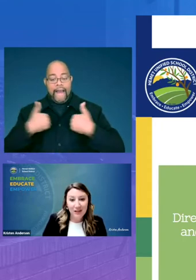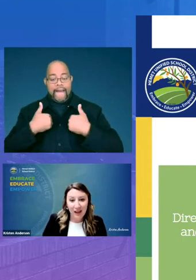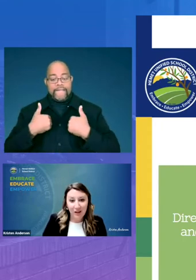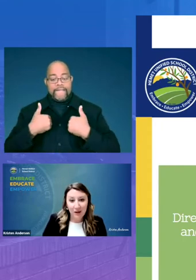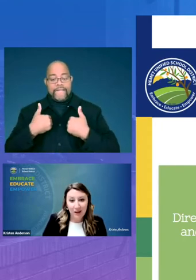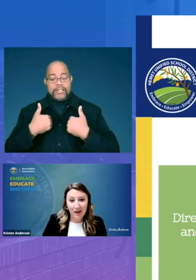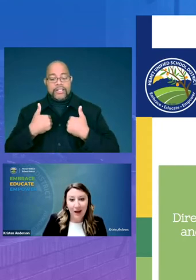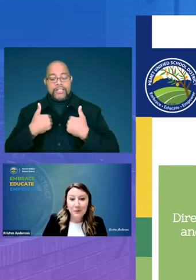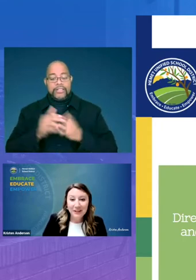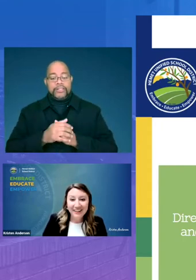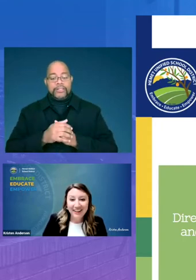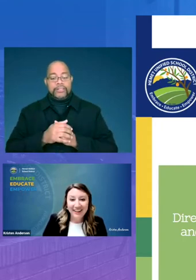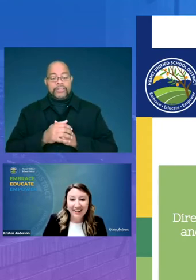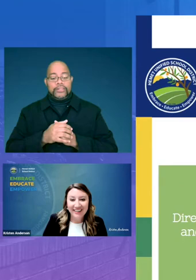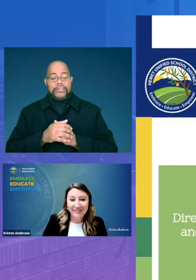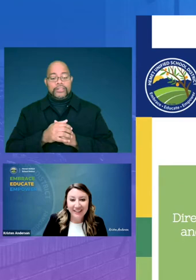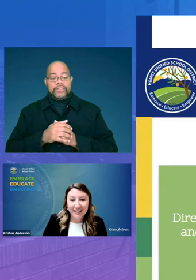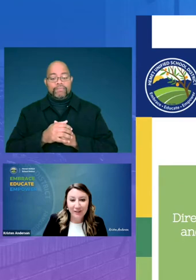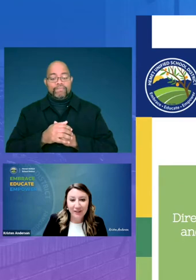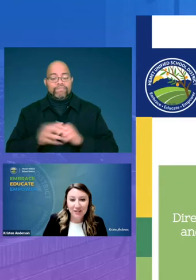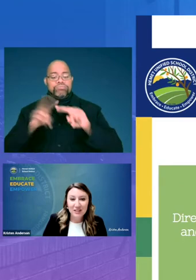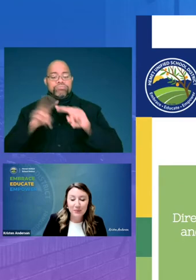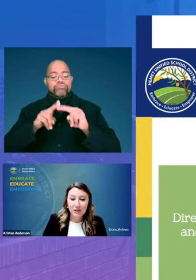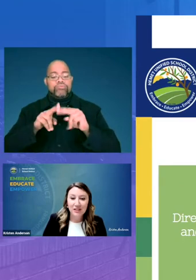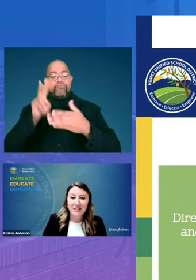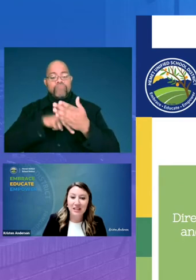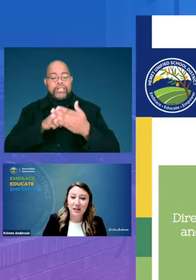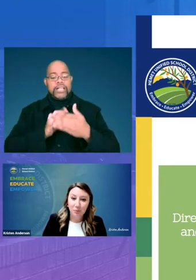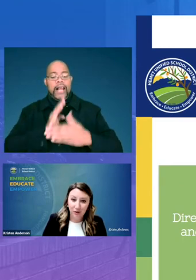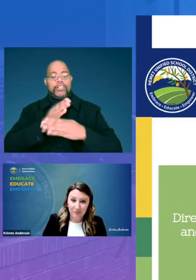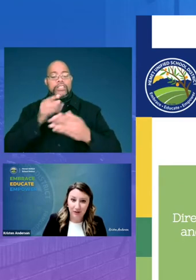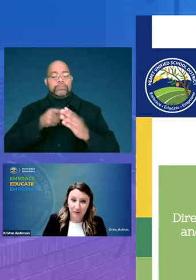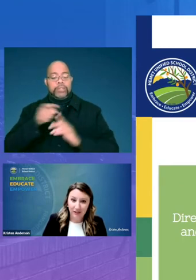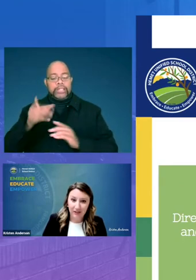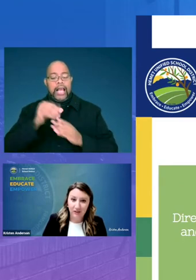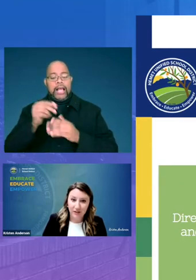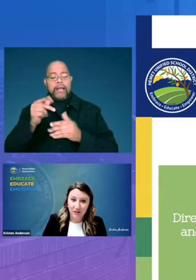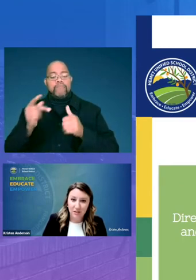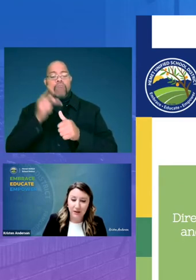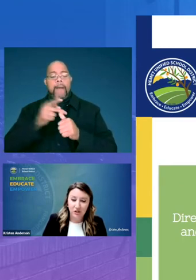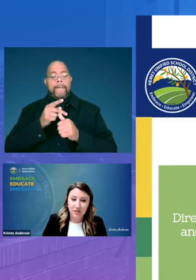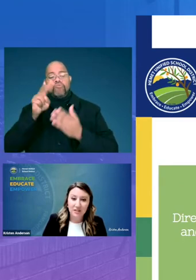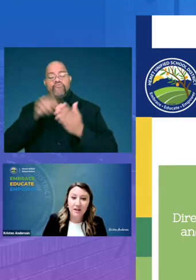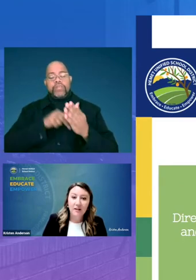element upper reading intervention specialist and the primary reading intervention specialist